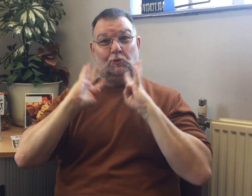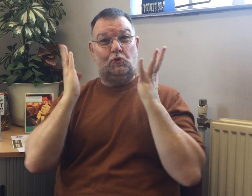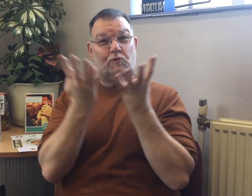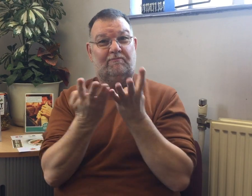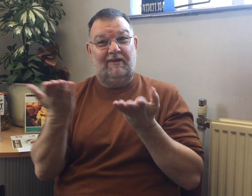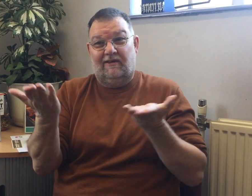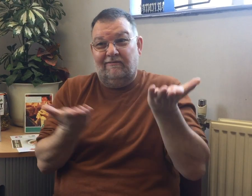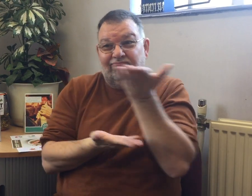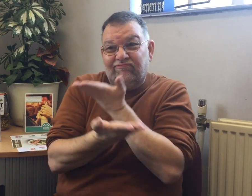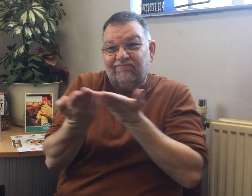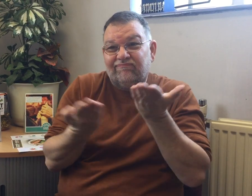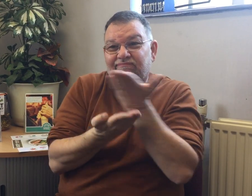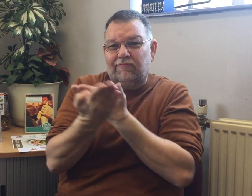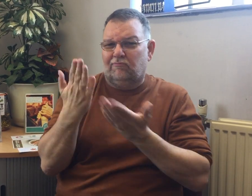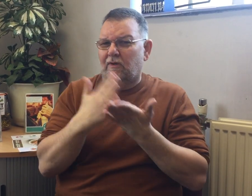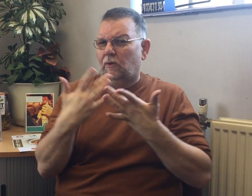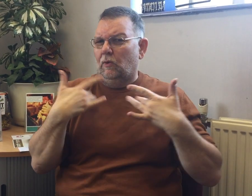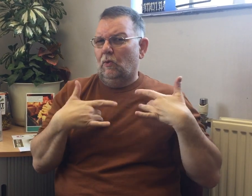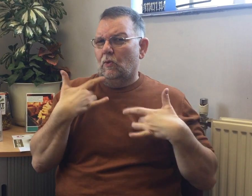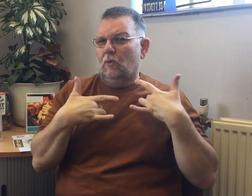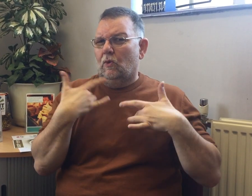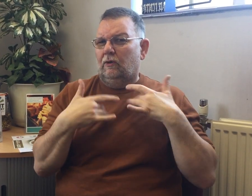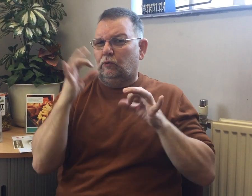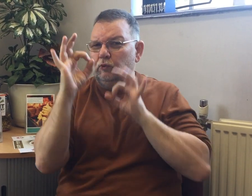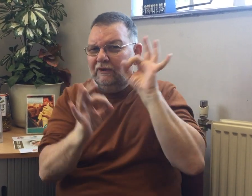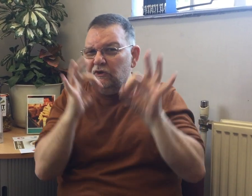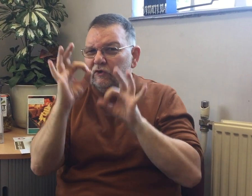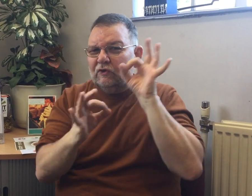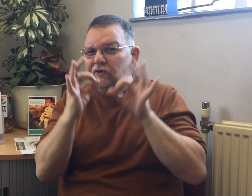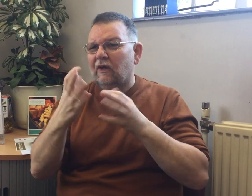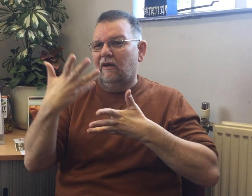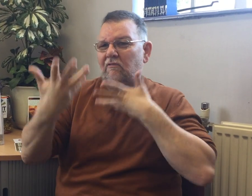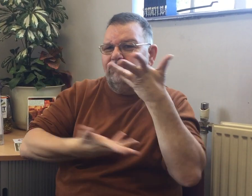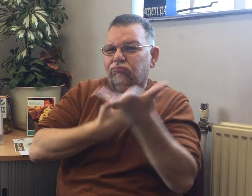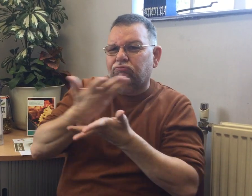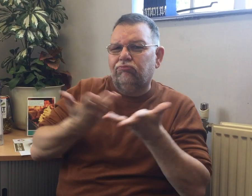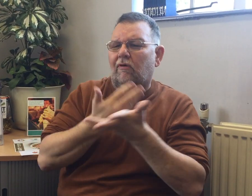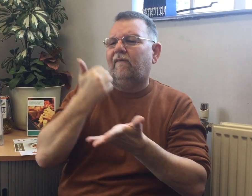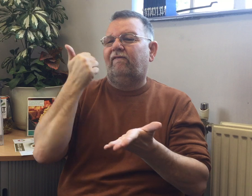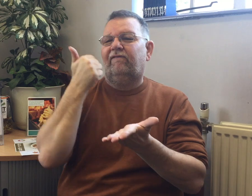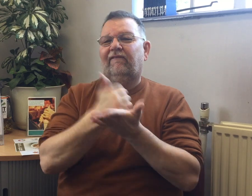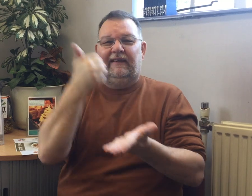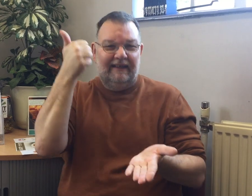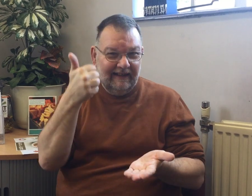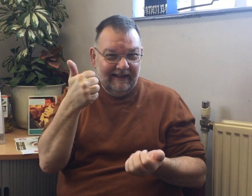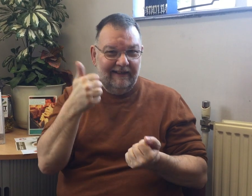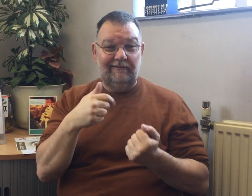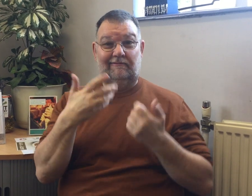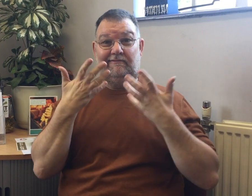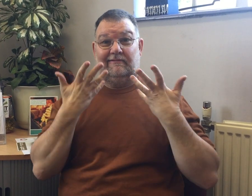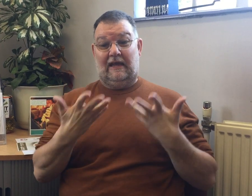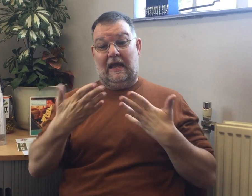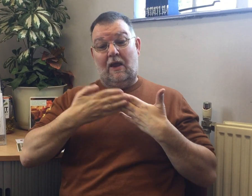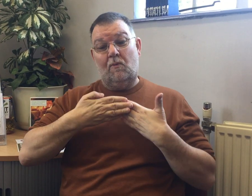There was a presentation provoking many questions which Penny was happy to answer It was fantastic